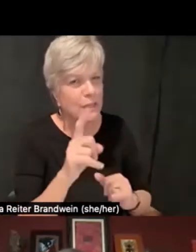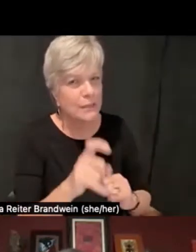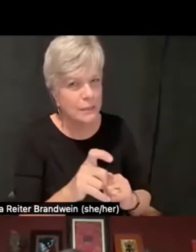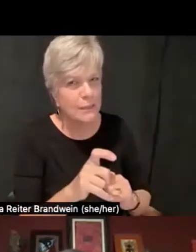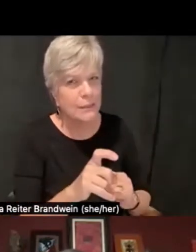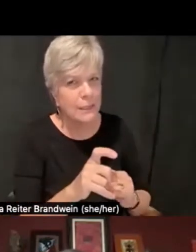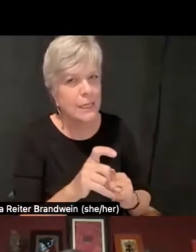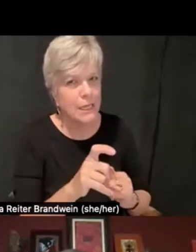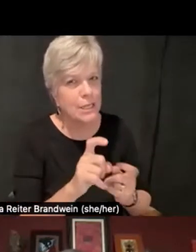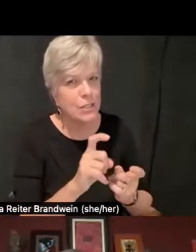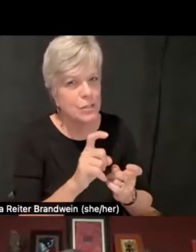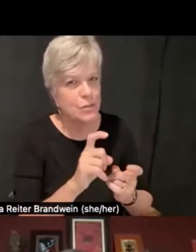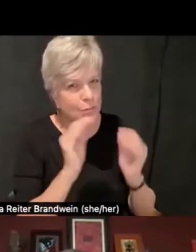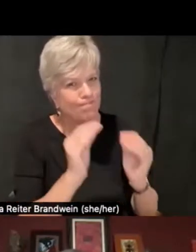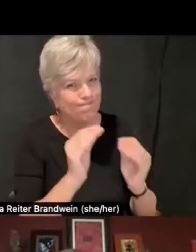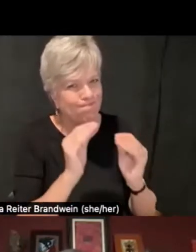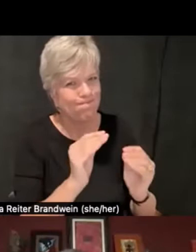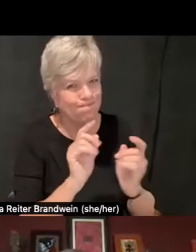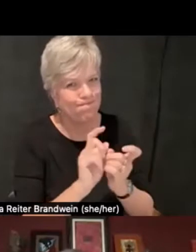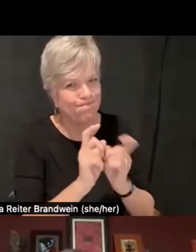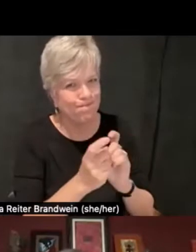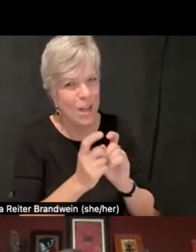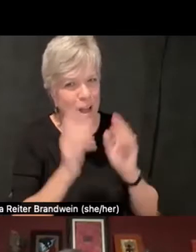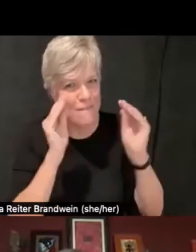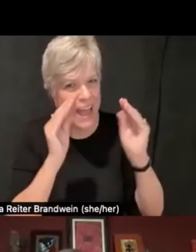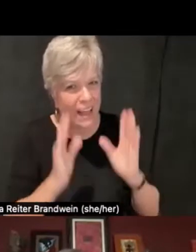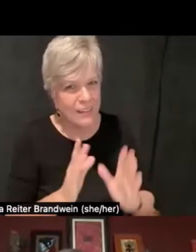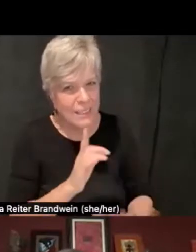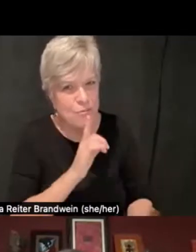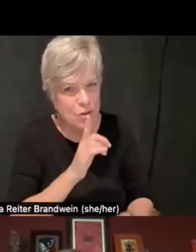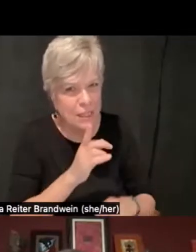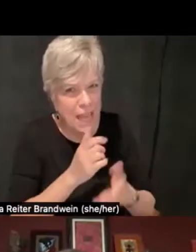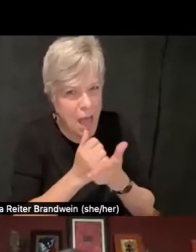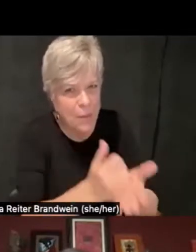a little bit on faculty really understanding the evolution